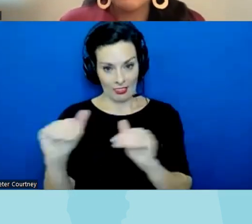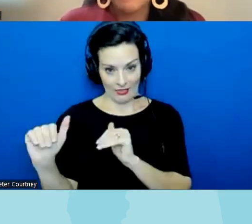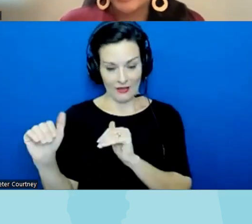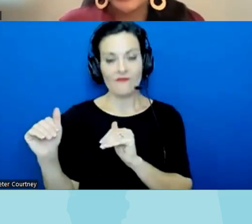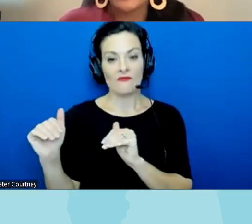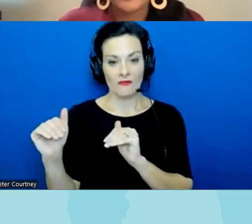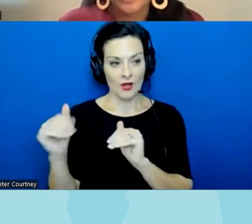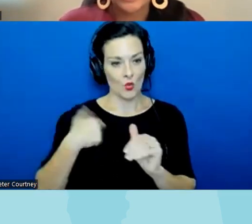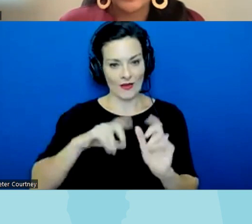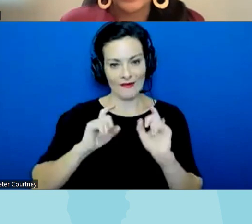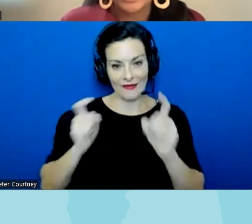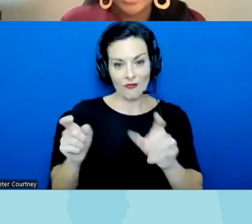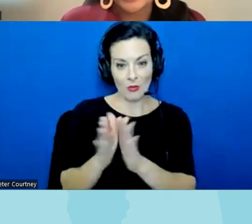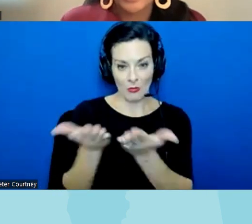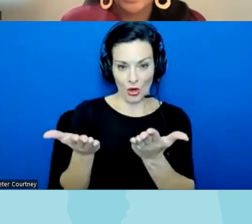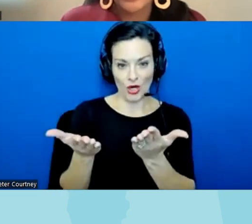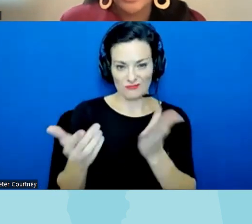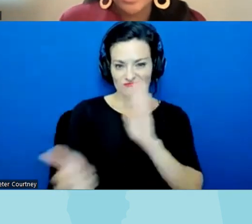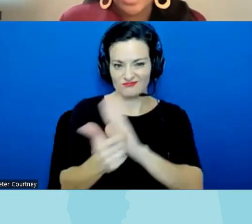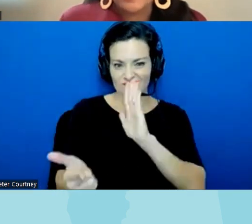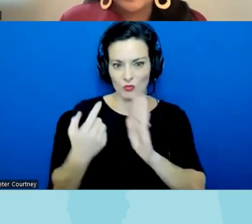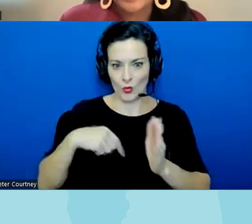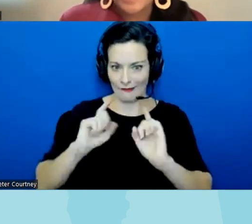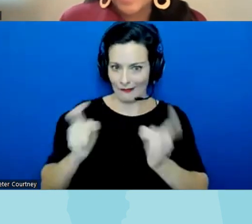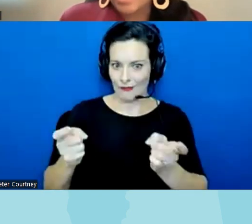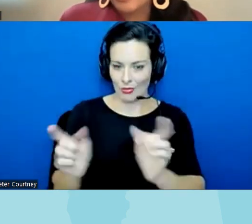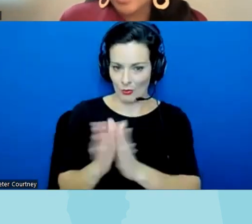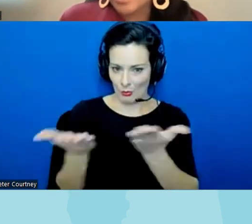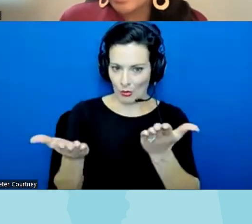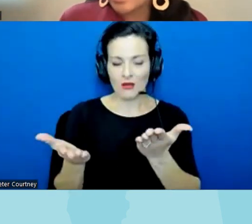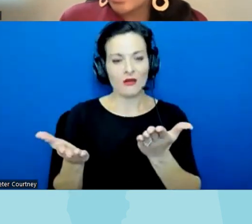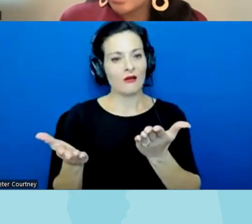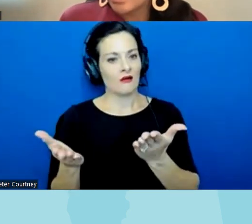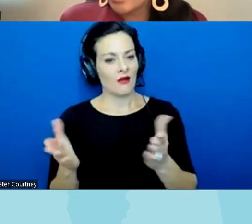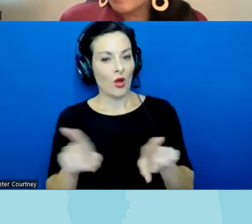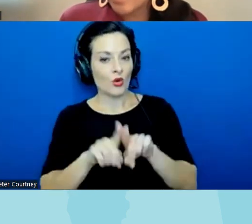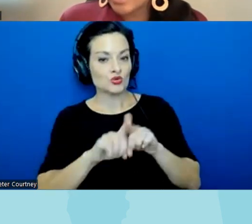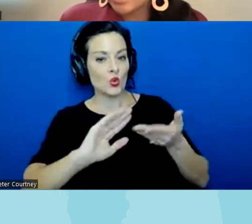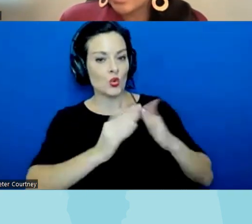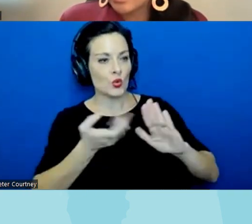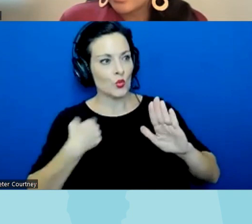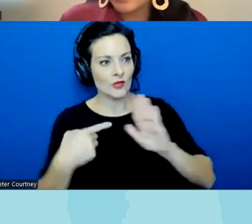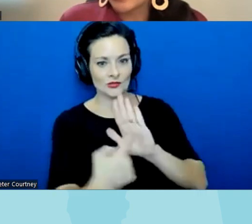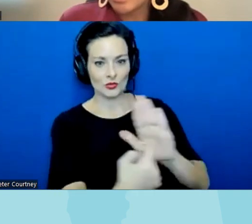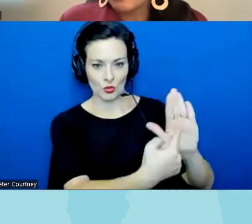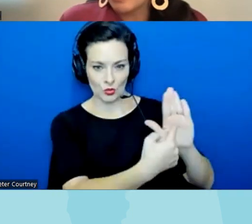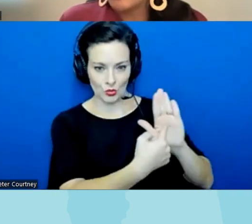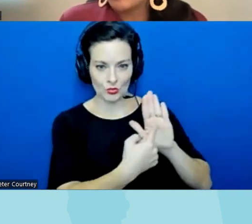modeled it for our community as well um and that was something that was really beautiful